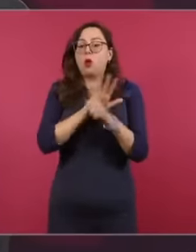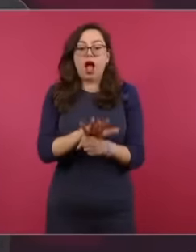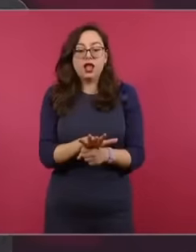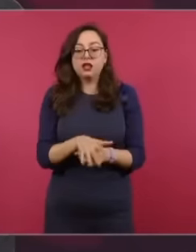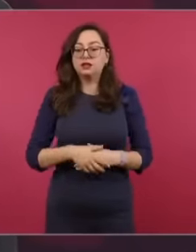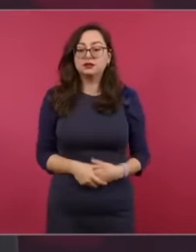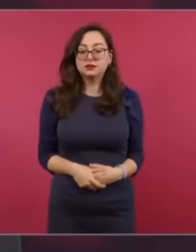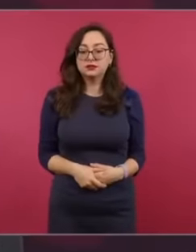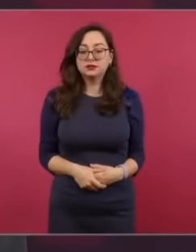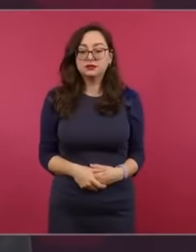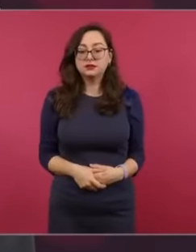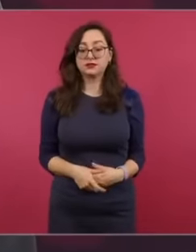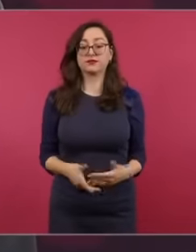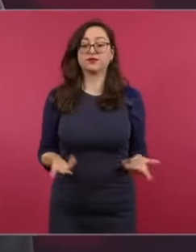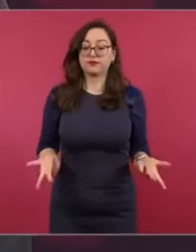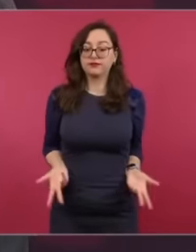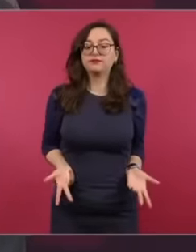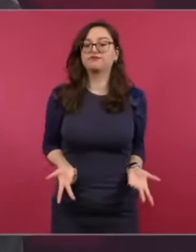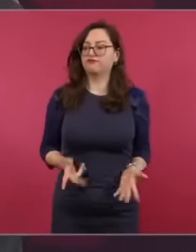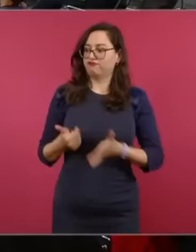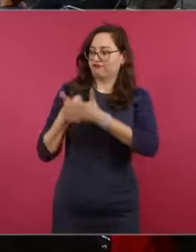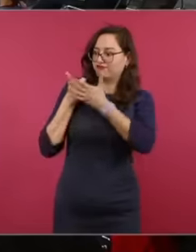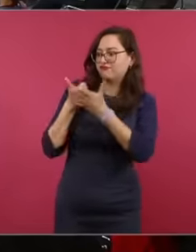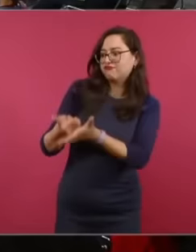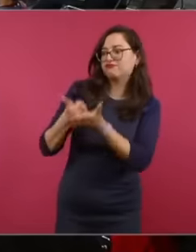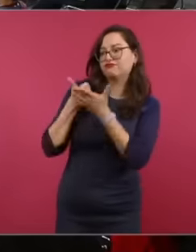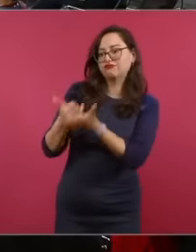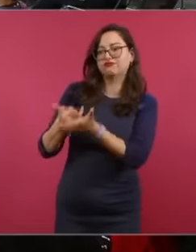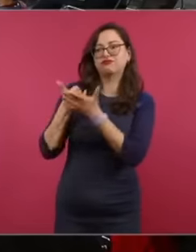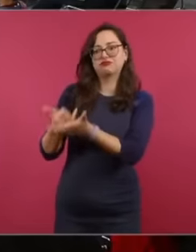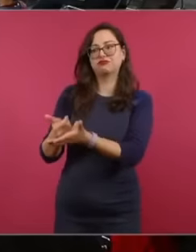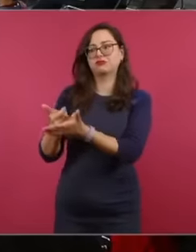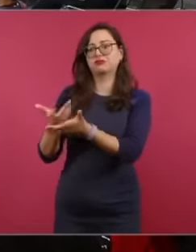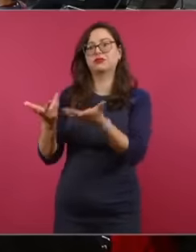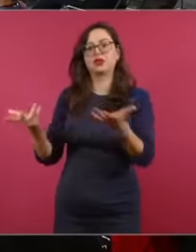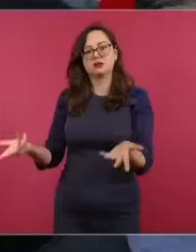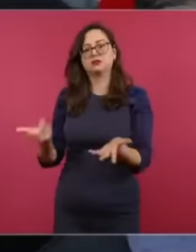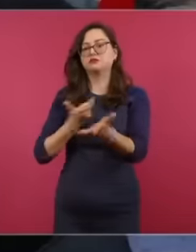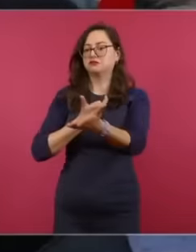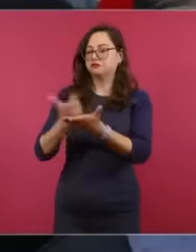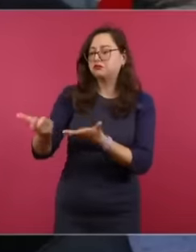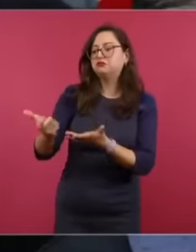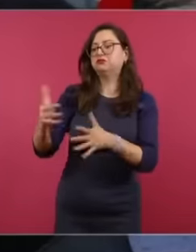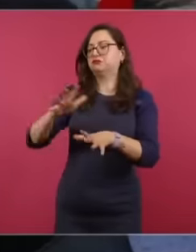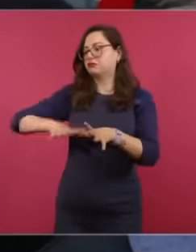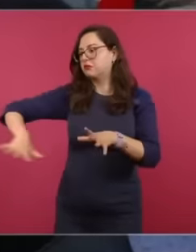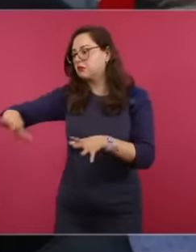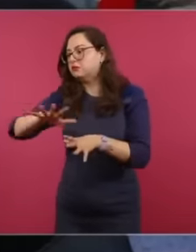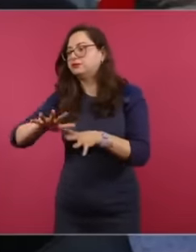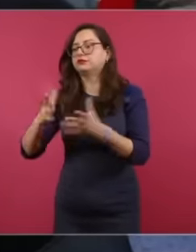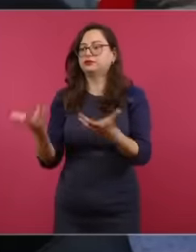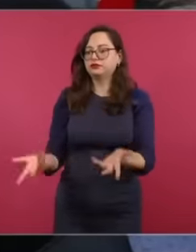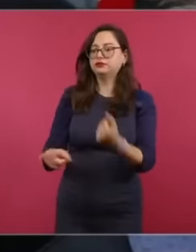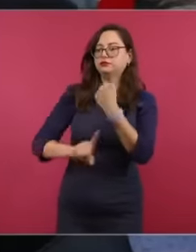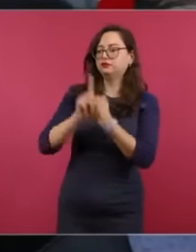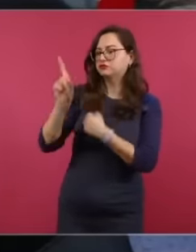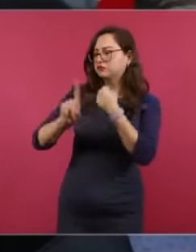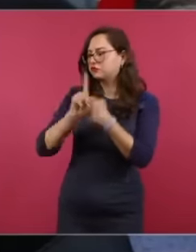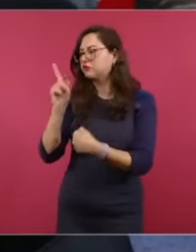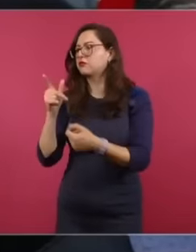? Helping economically and socially, resolving conflicts